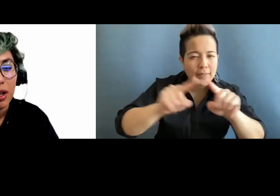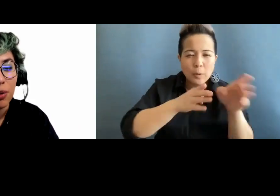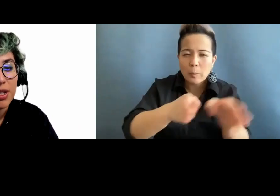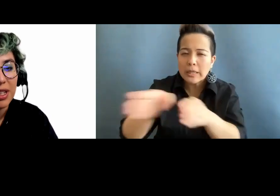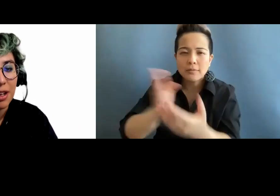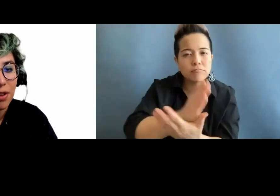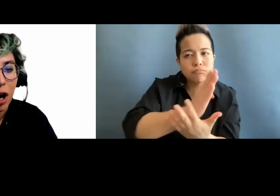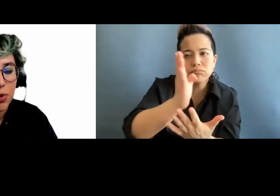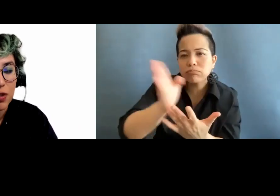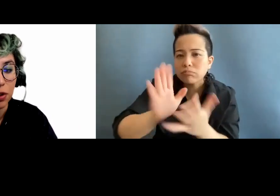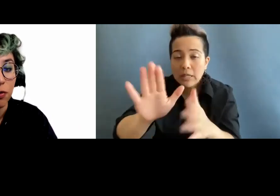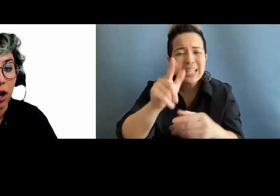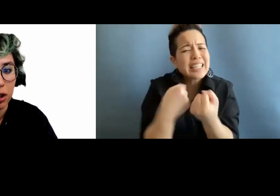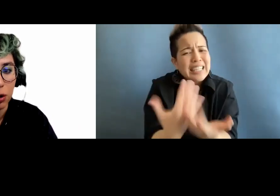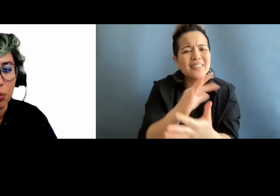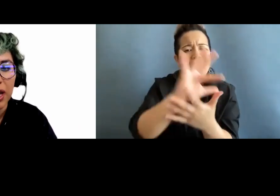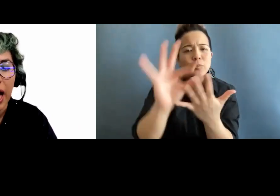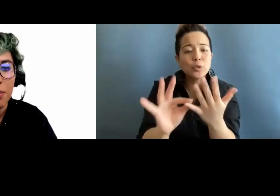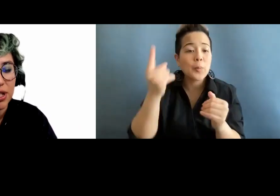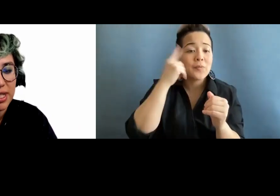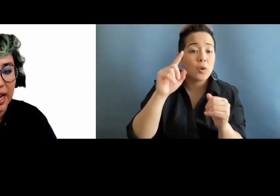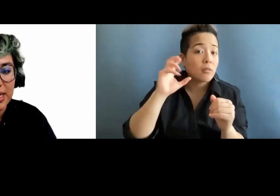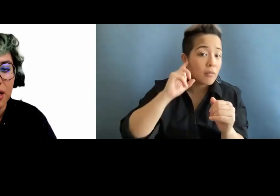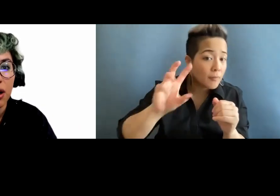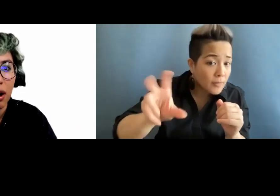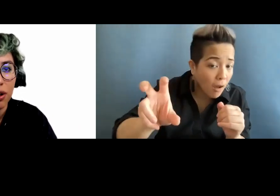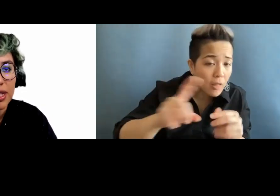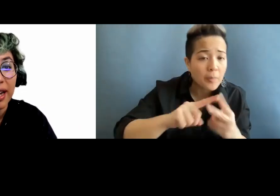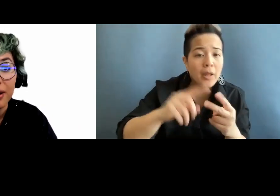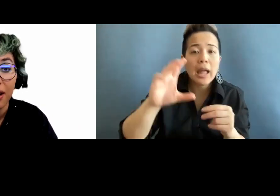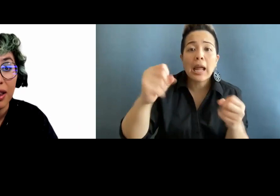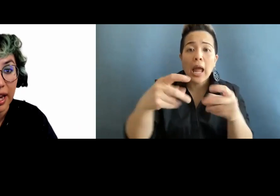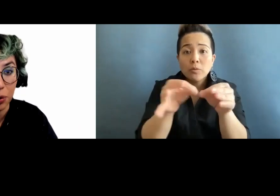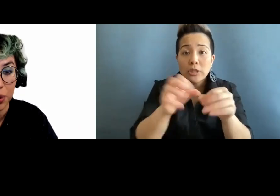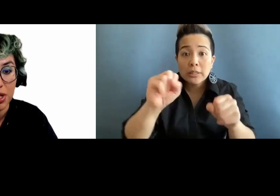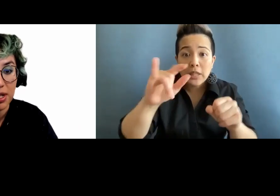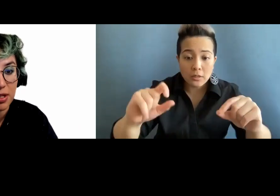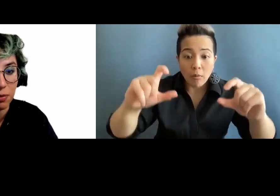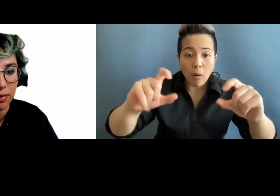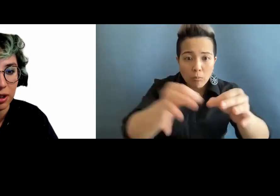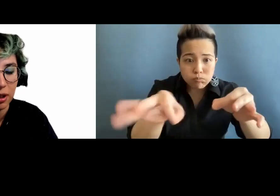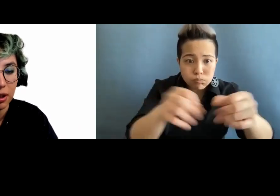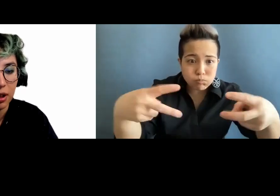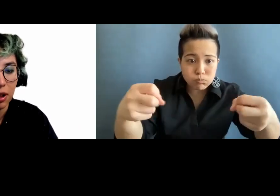You want to give options for volume, caption size, colors, and languages.